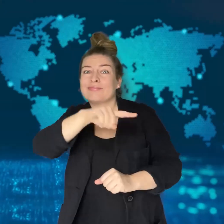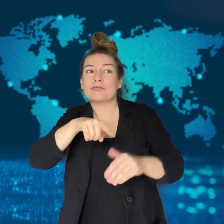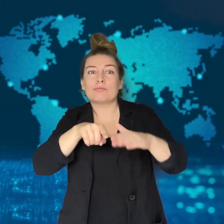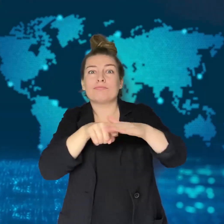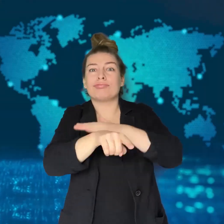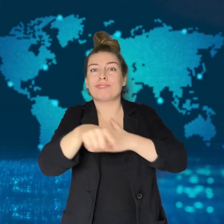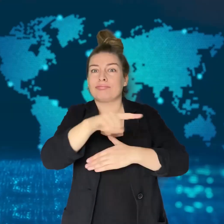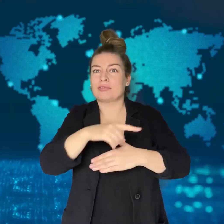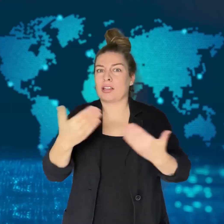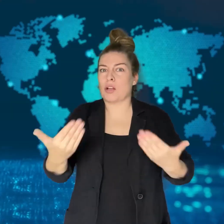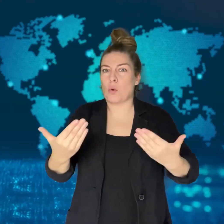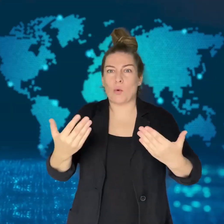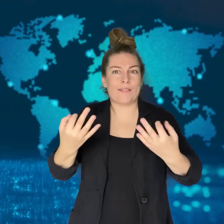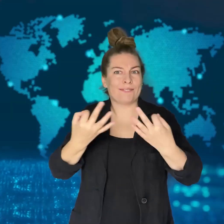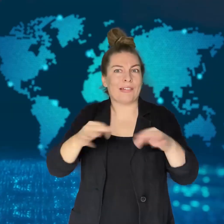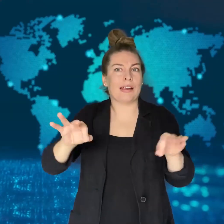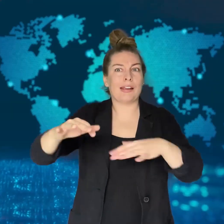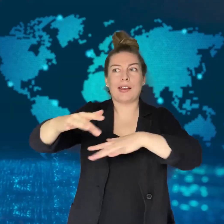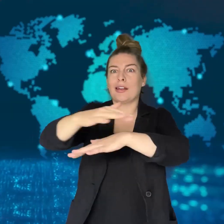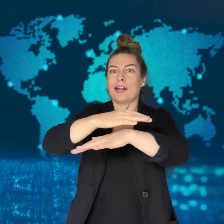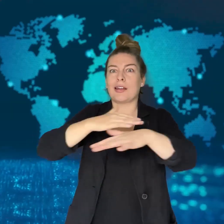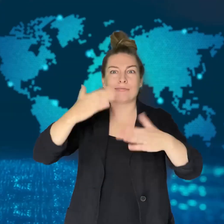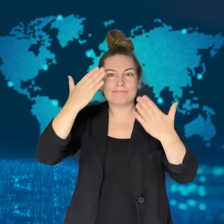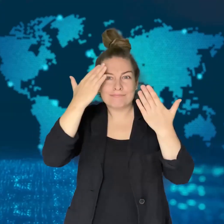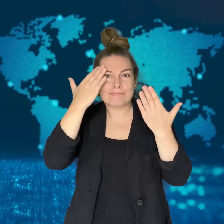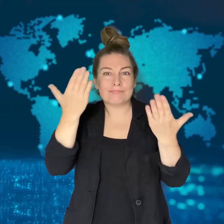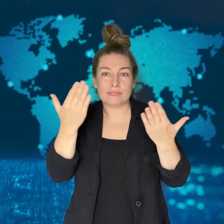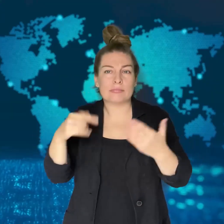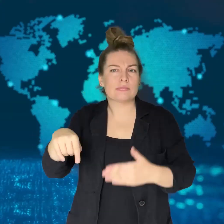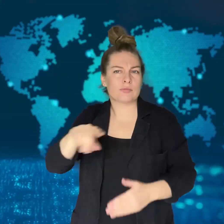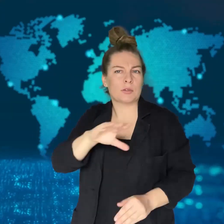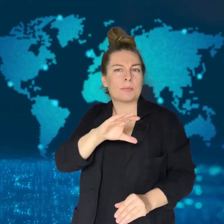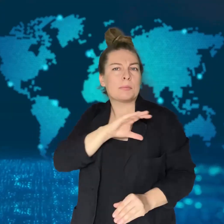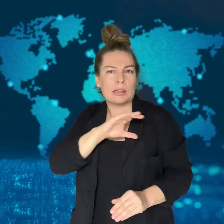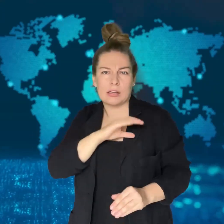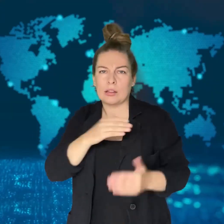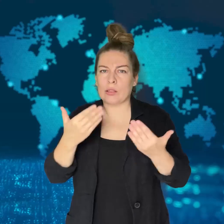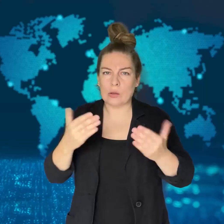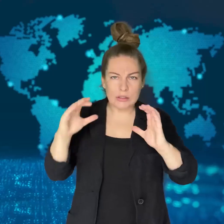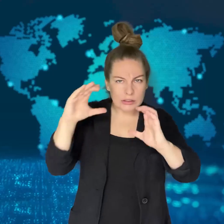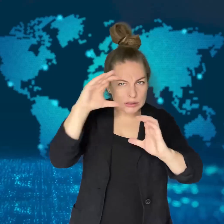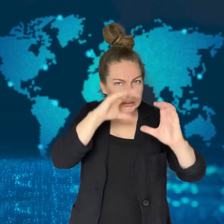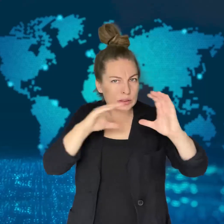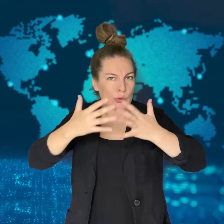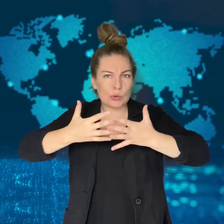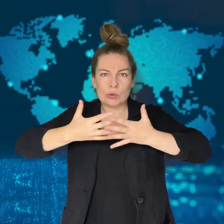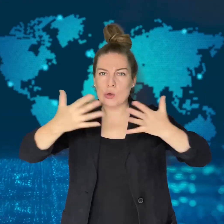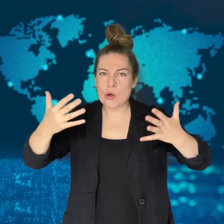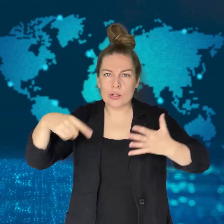The suspects are still at large,